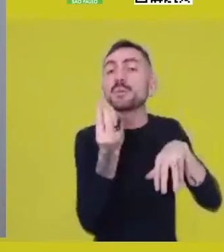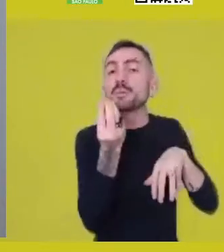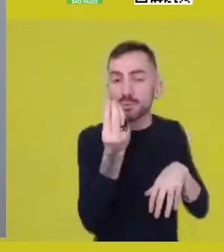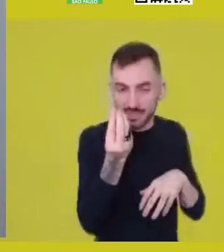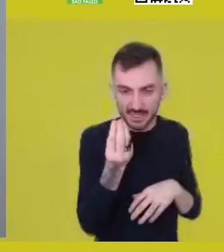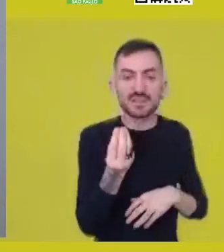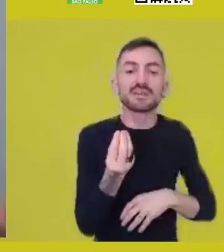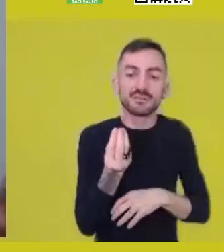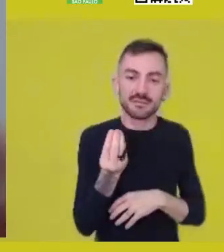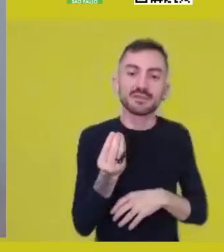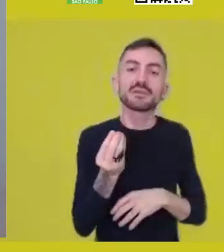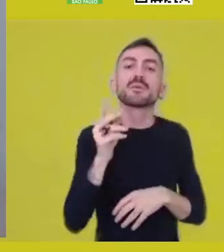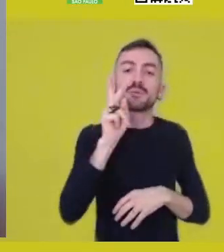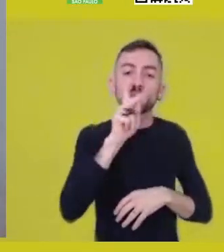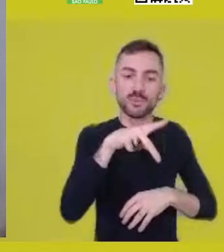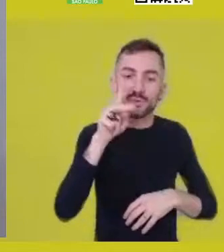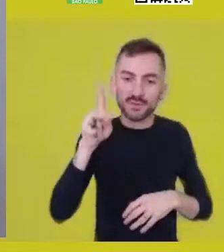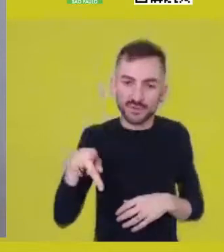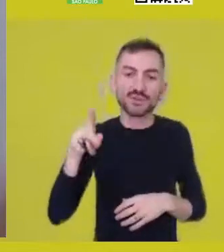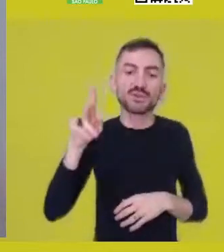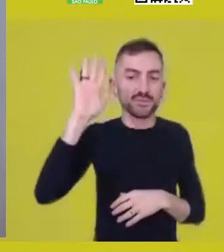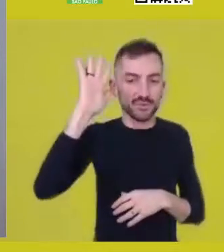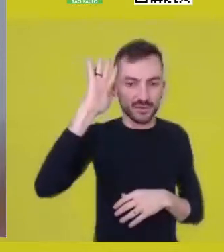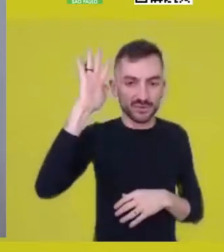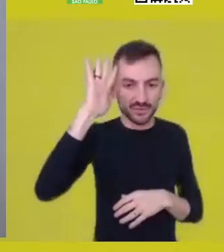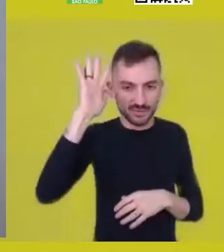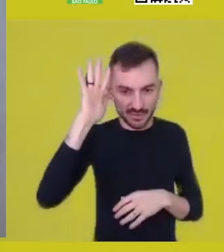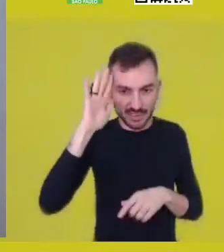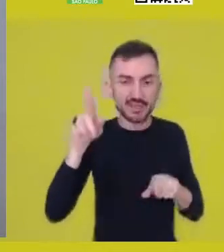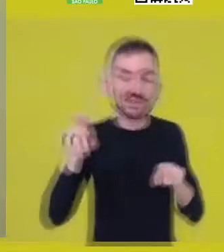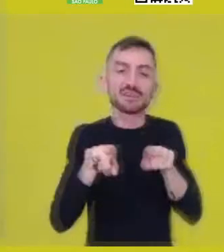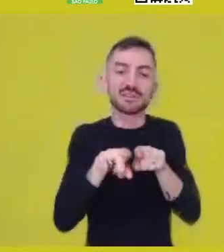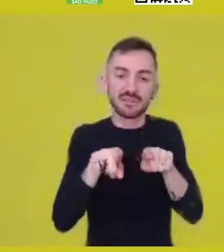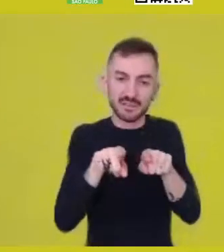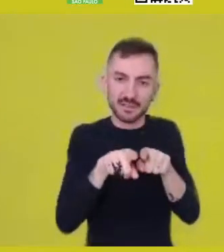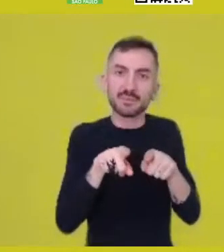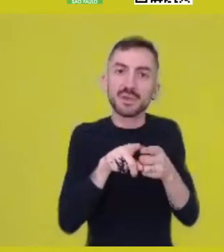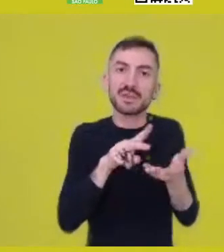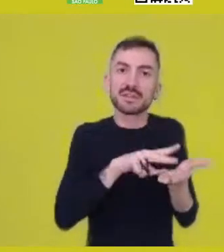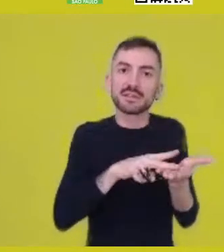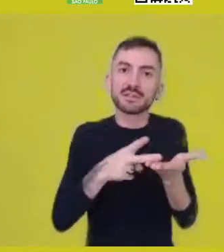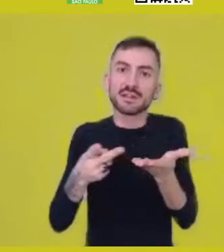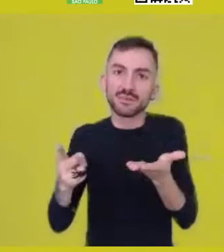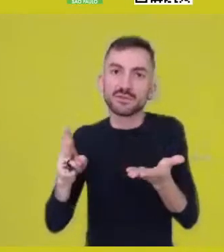that philosophy professor, Heidegger translator, etc. Emanuel Carneiro Leão